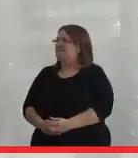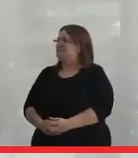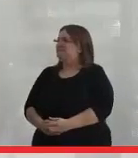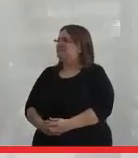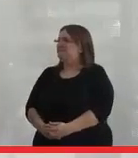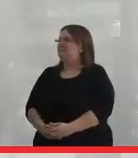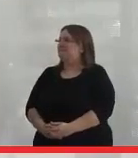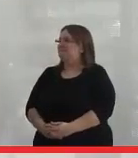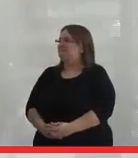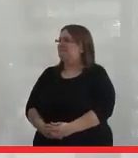[NON-ENGLISH SPEECH], Jan.